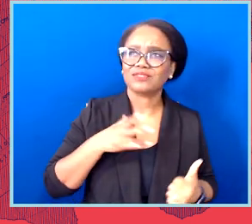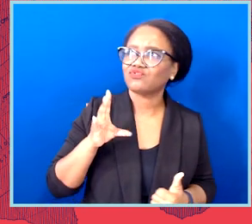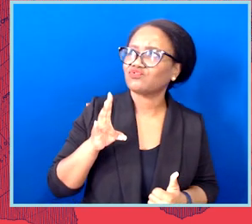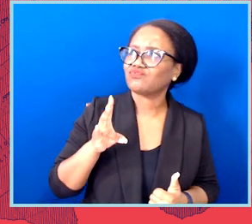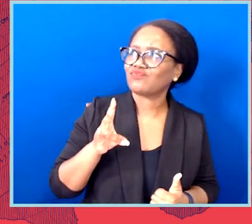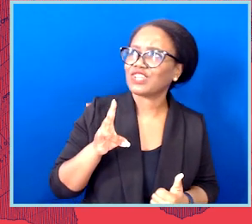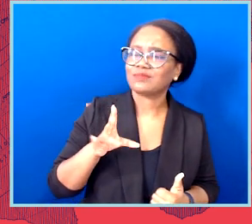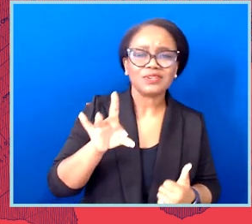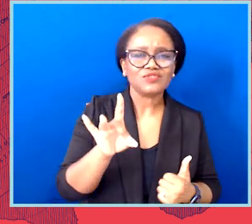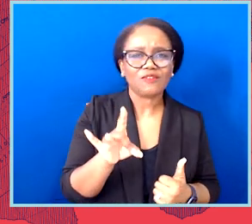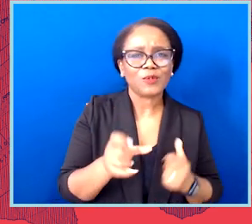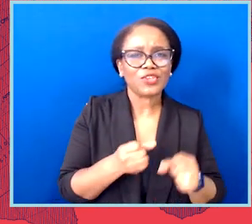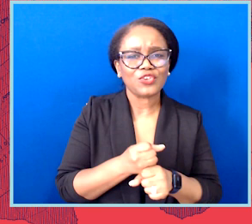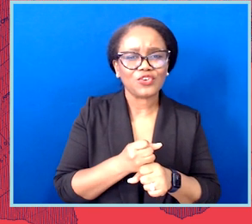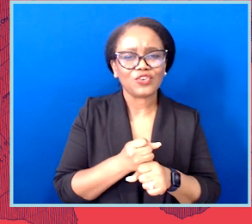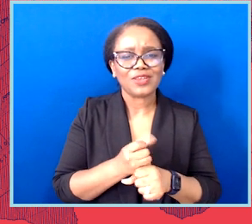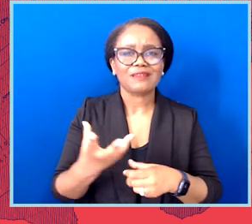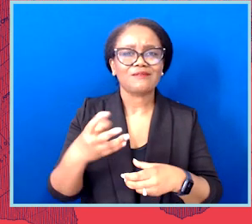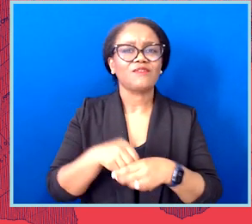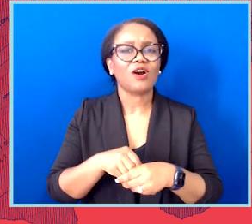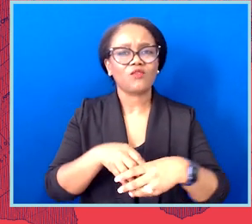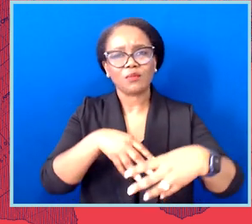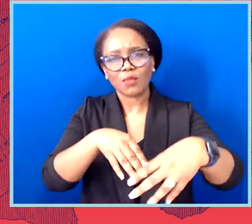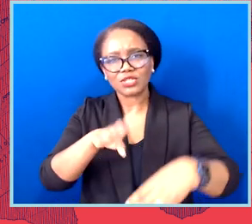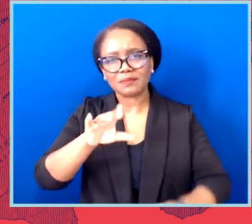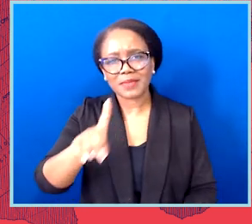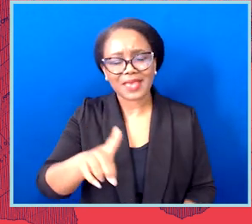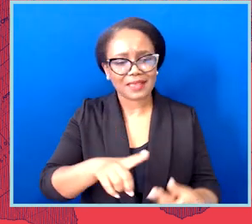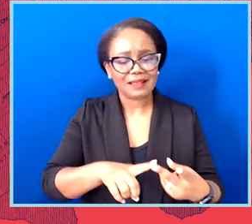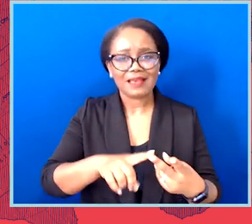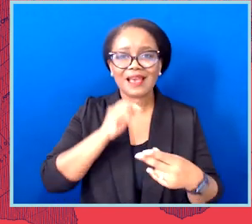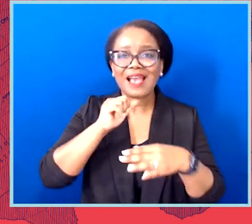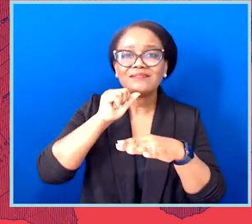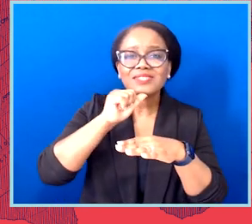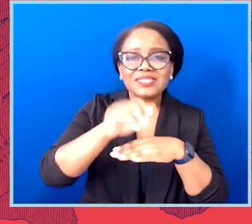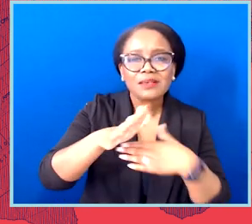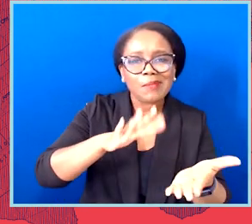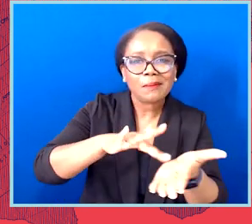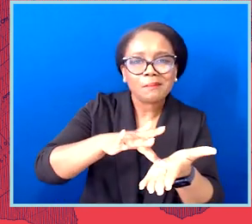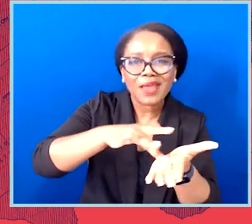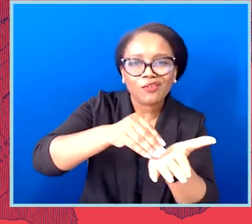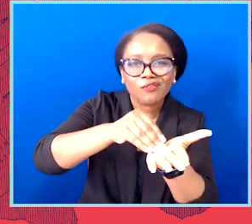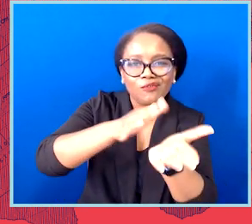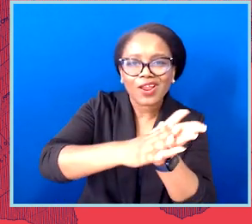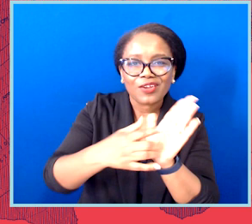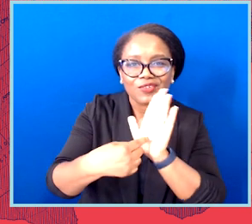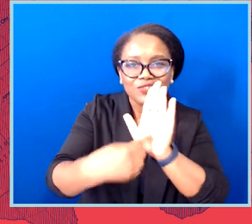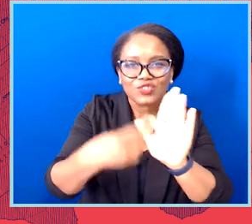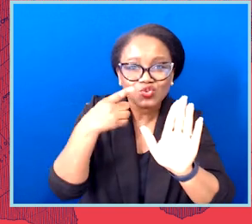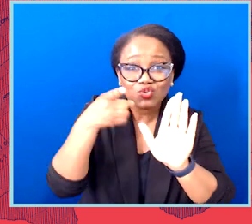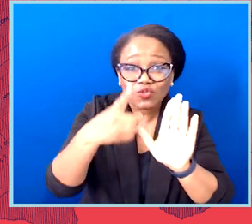I've had to submit my medical records to UIL to wrestle, because of my testosterone level.